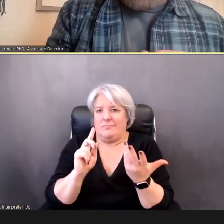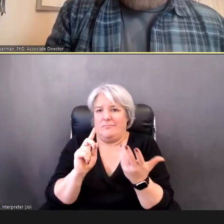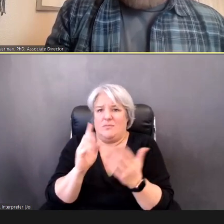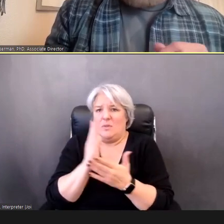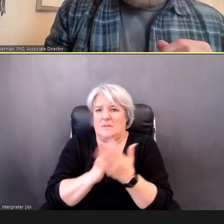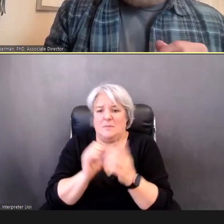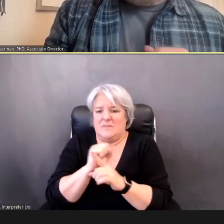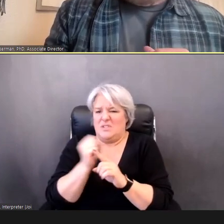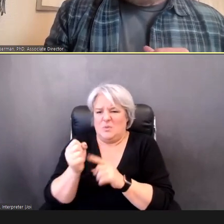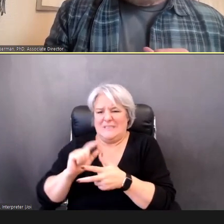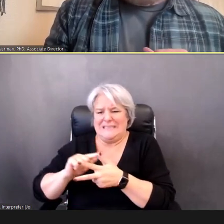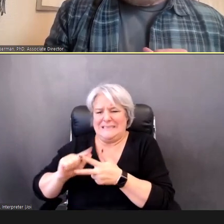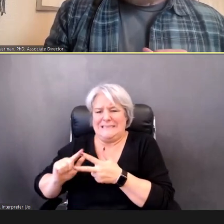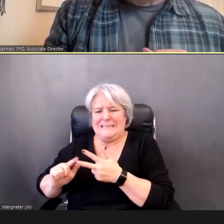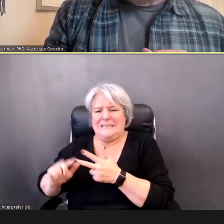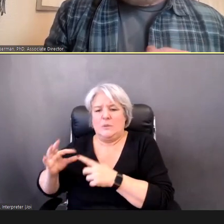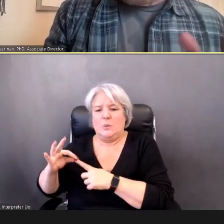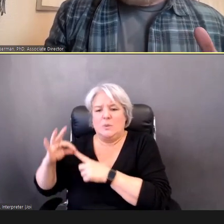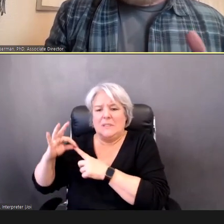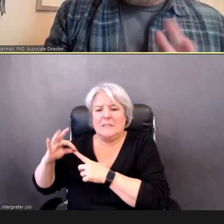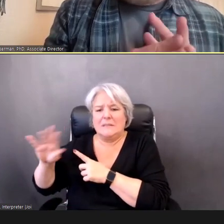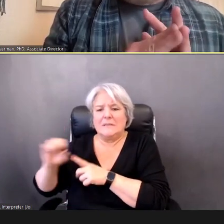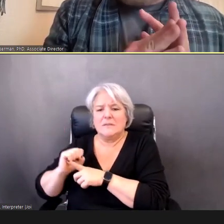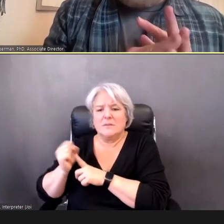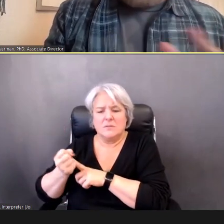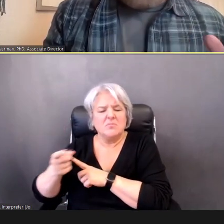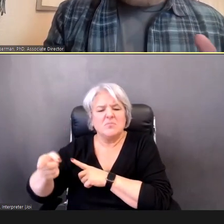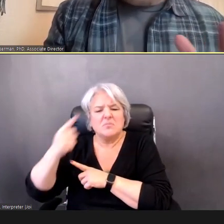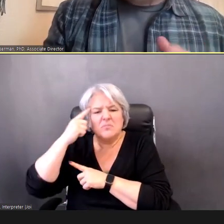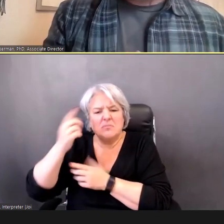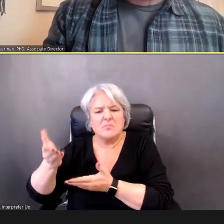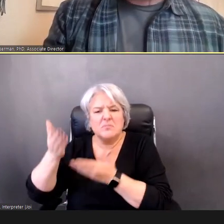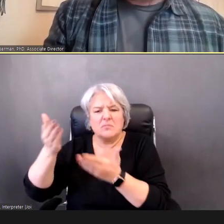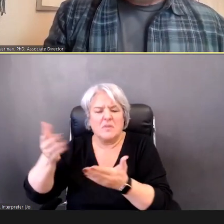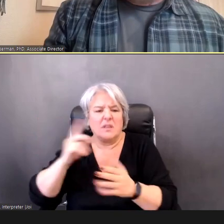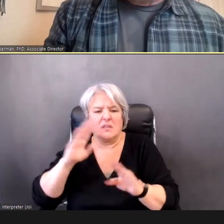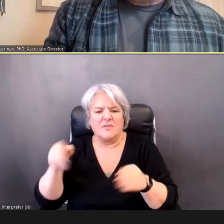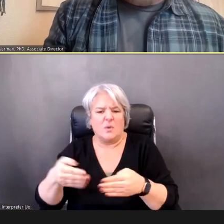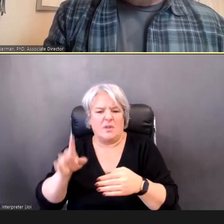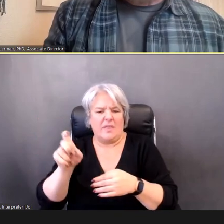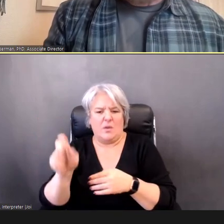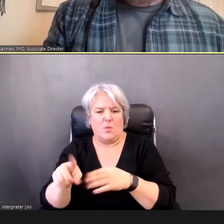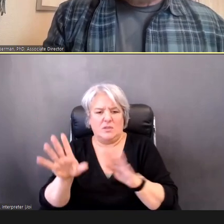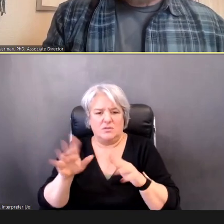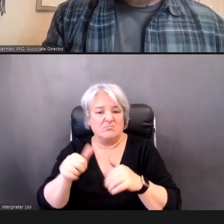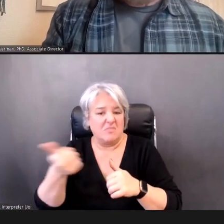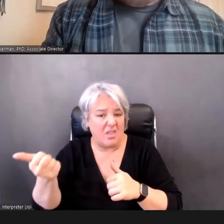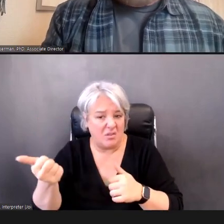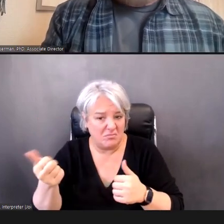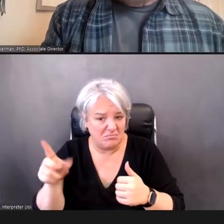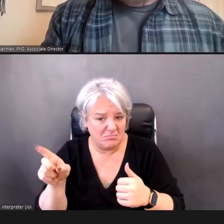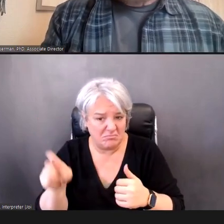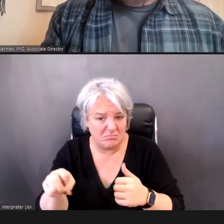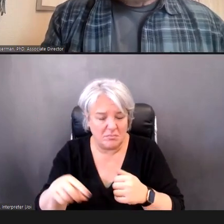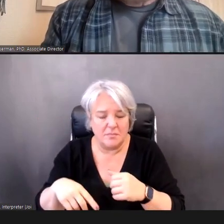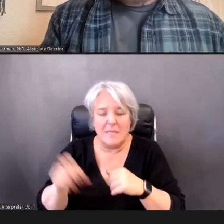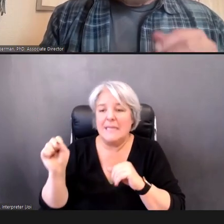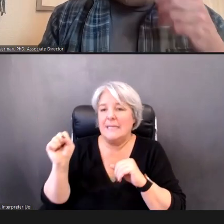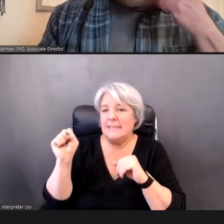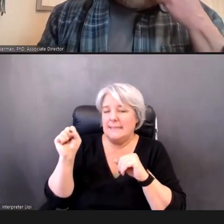And -- Terry, let's just address that question right off the bat. Terry Foust, AuD, CCC-A/SLP: Yeah, you know, there really aren't, because we don't --